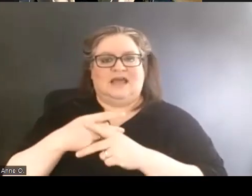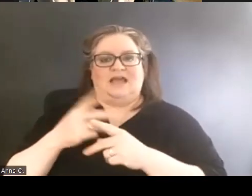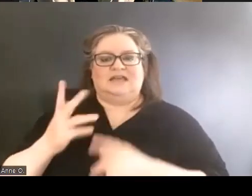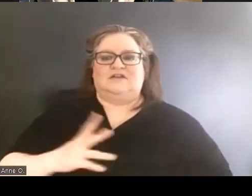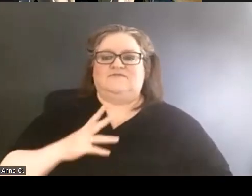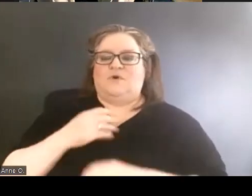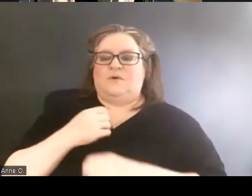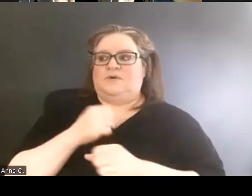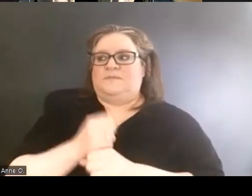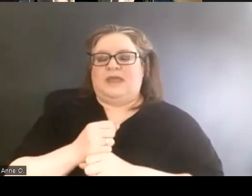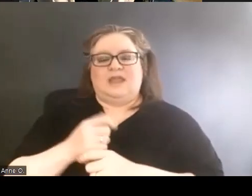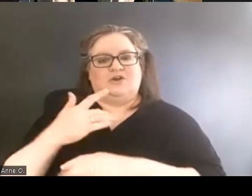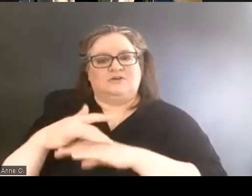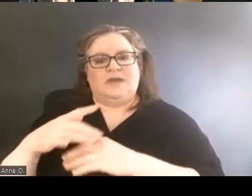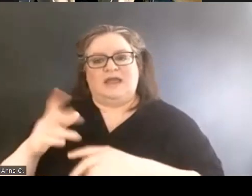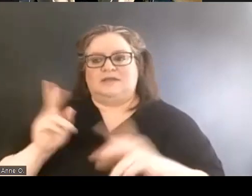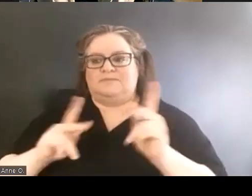where folks taught each other technology.